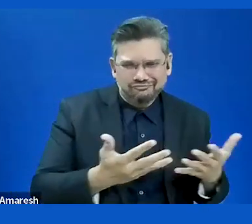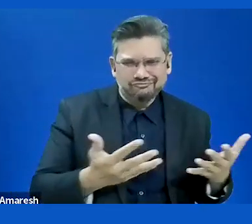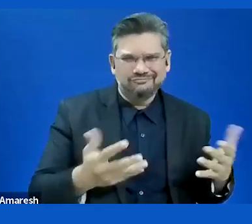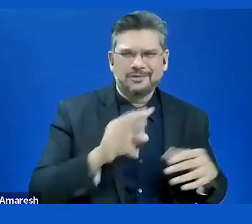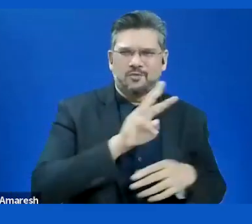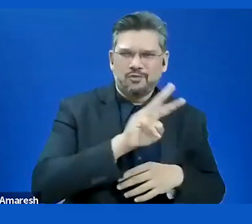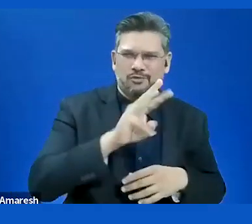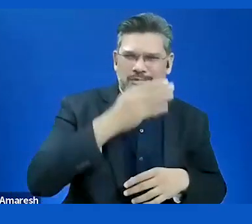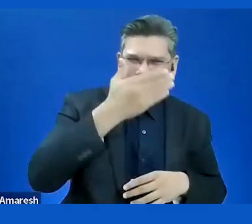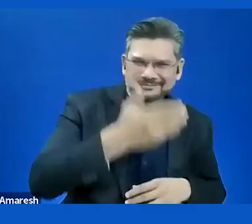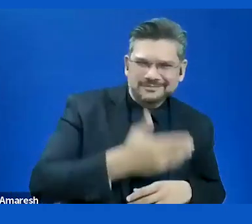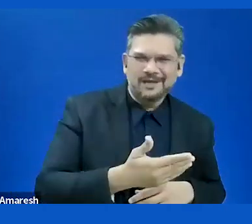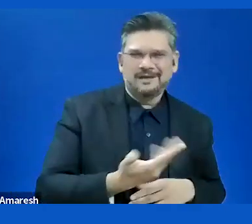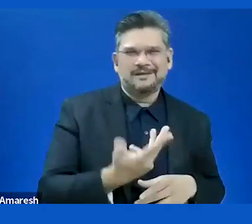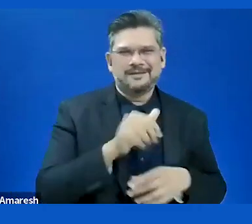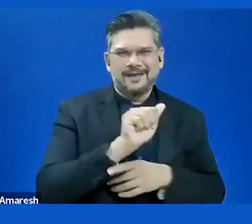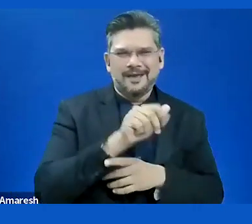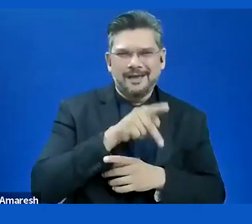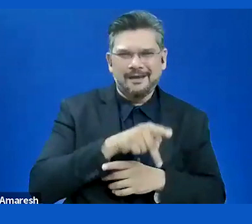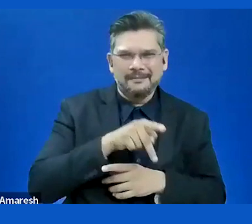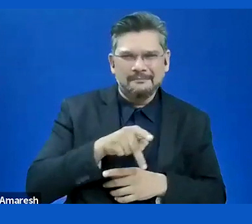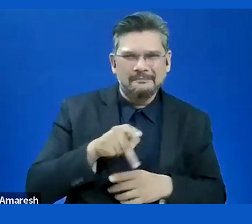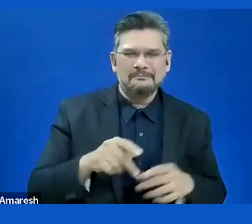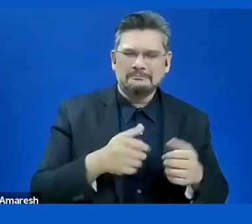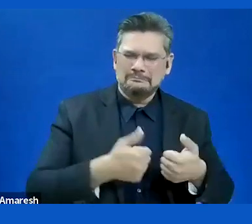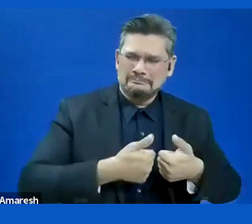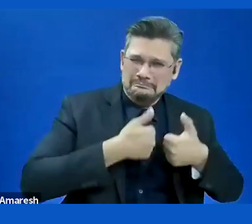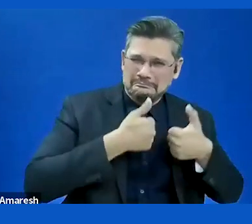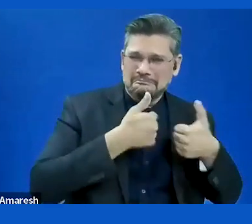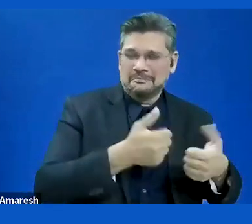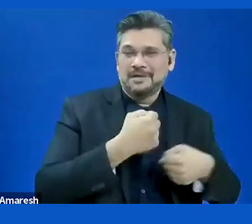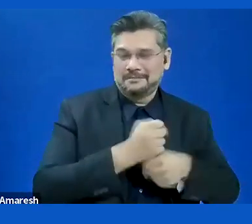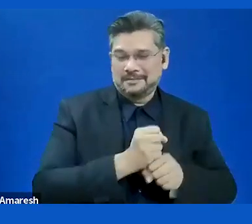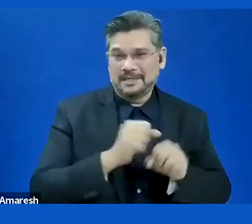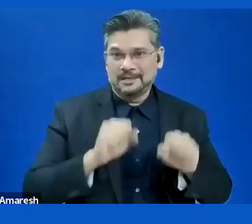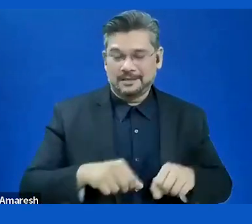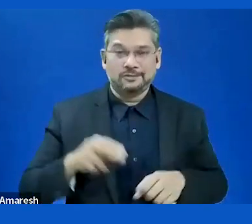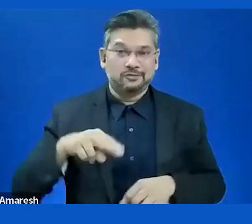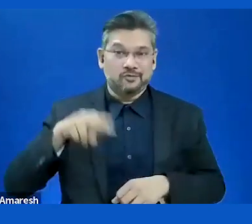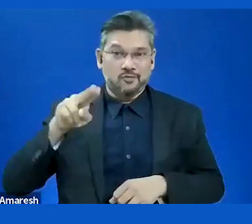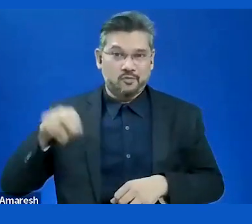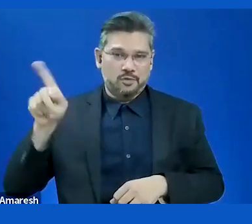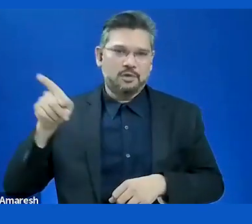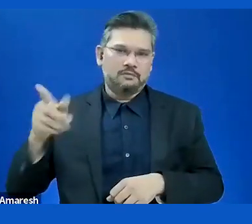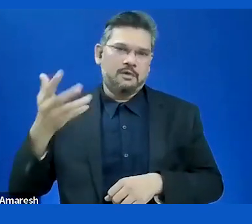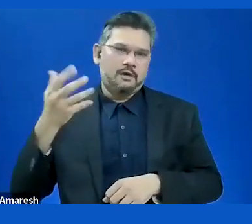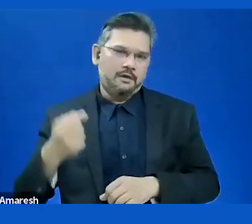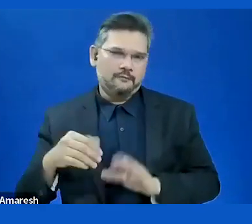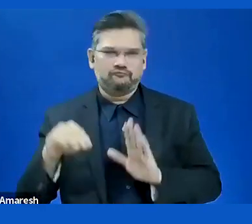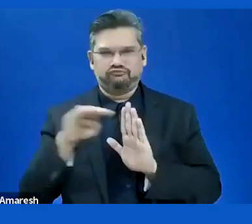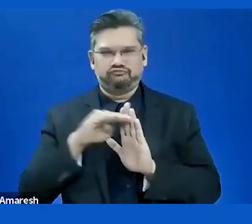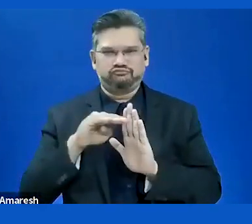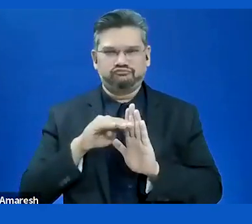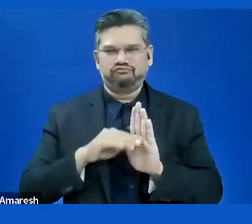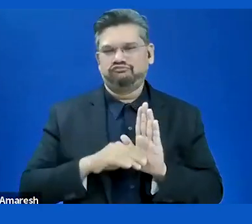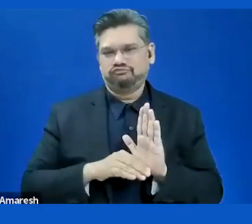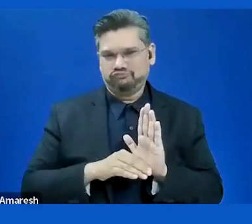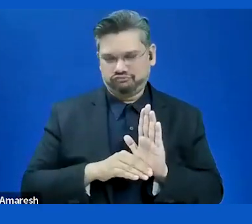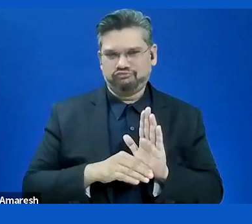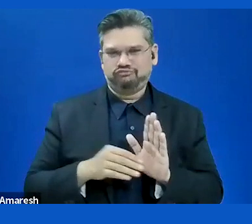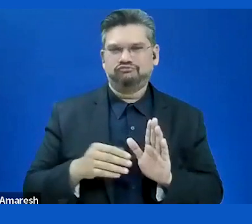this is formalized by regulations, which is important but still often forgotten